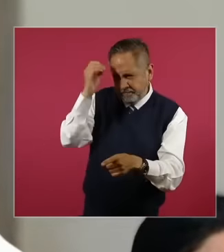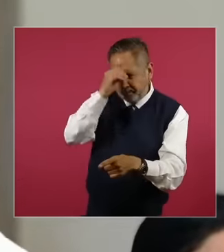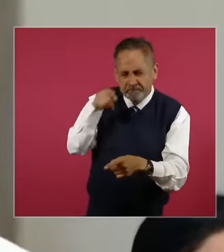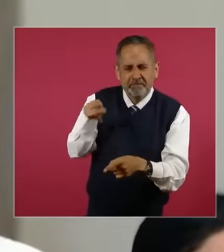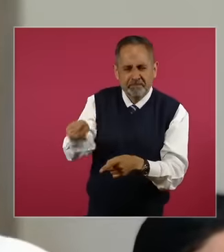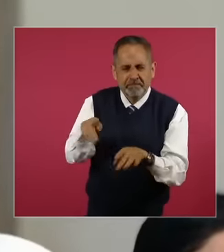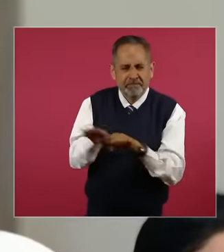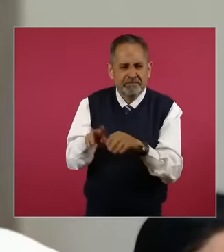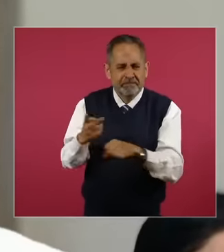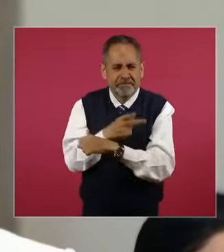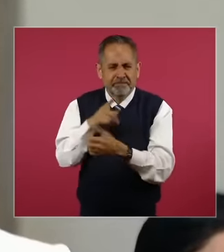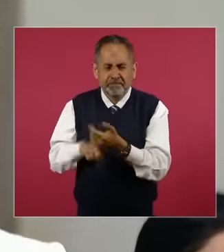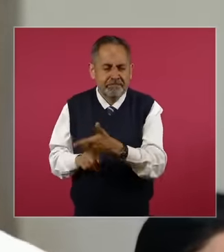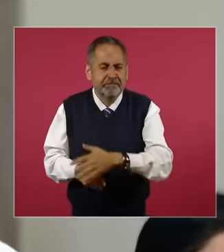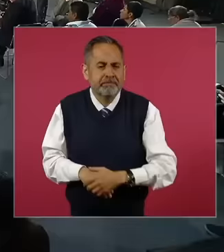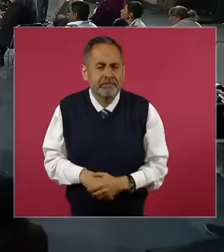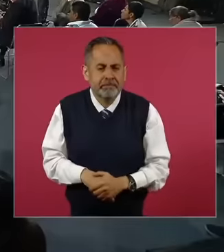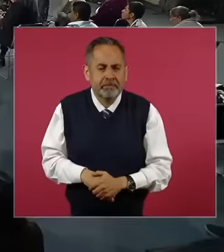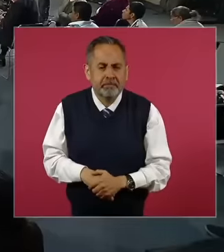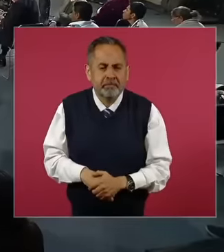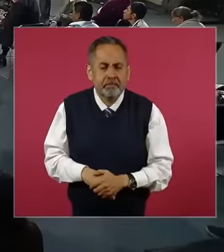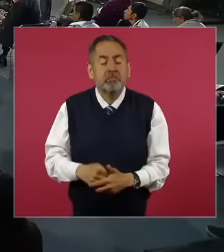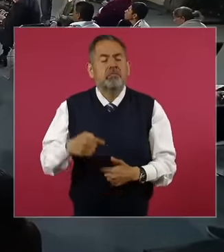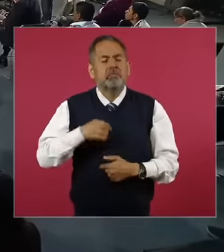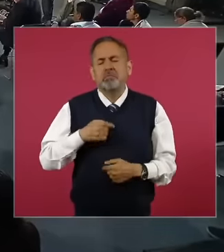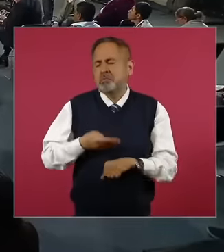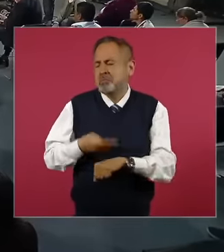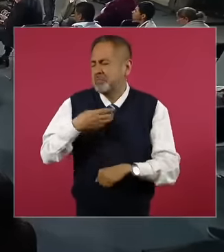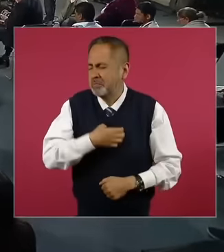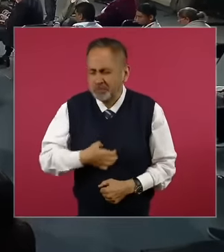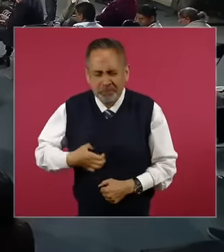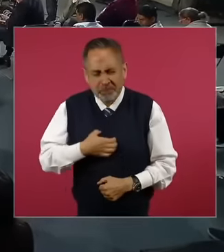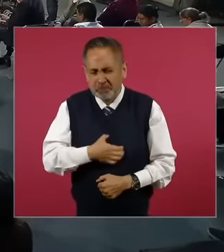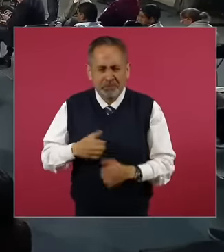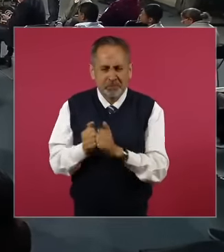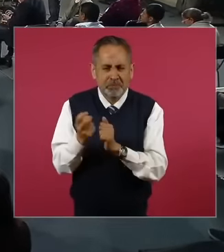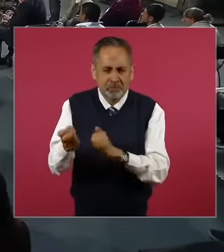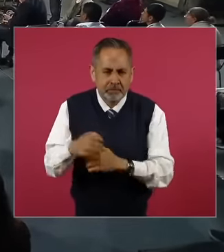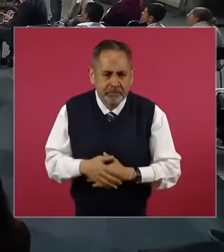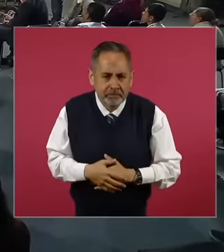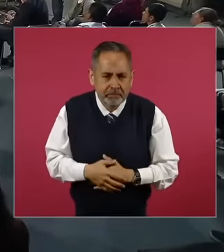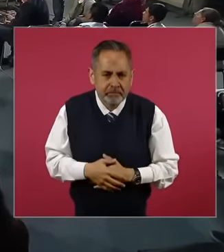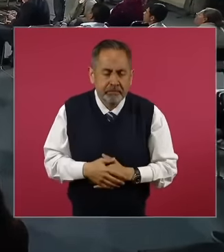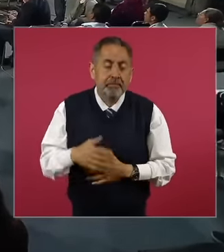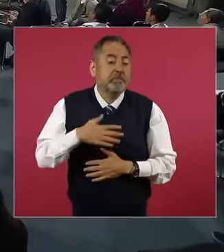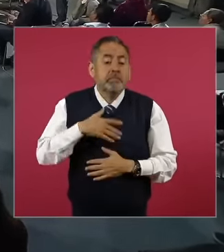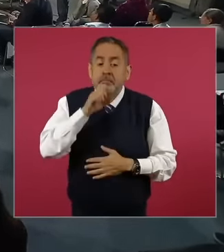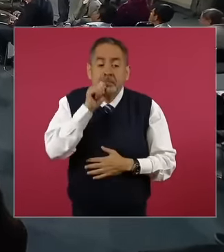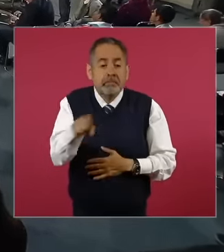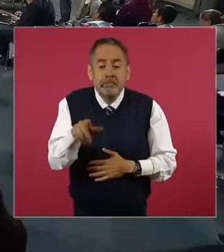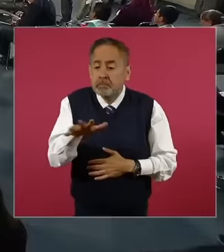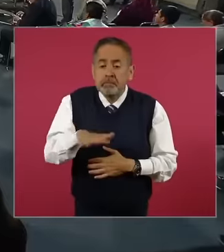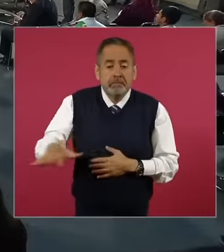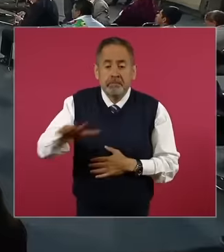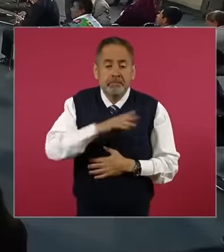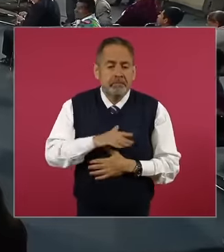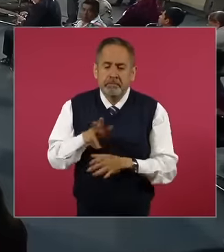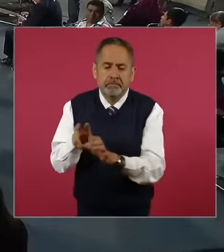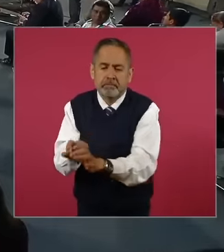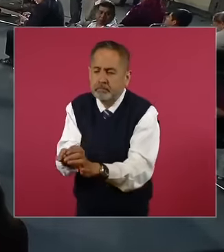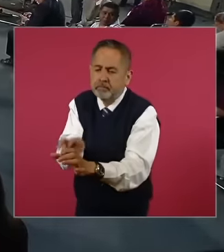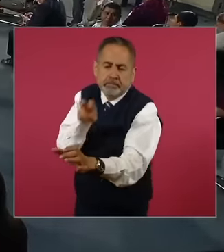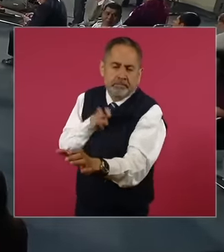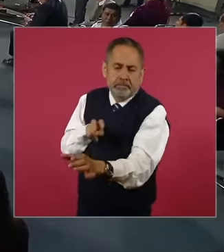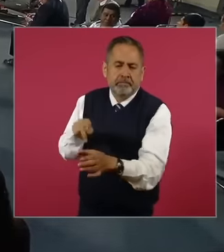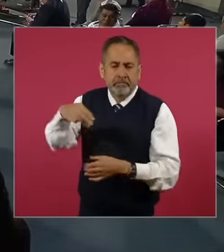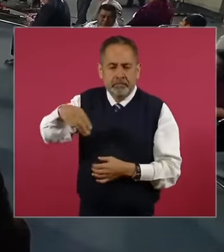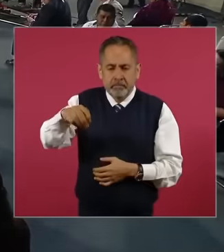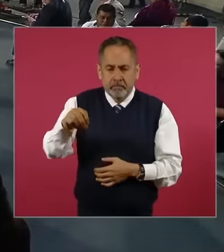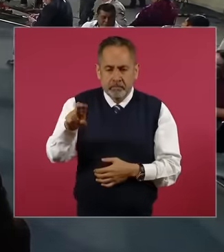the weekend in Moren happy with that I also already renounce party militancy